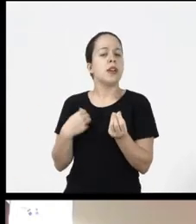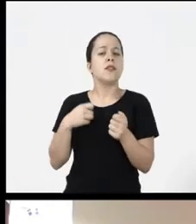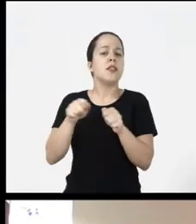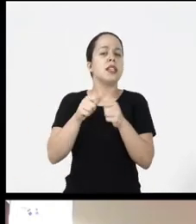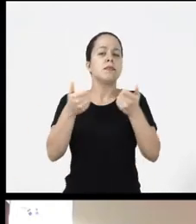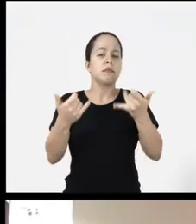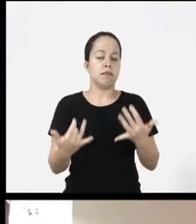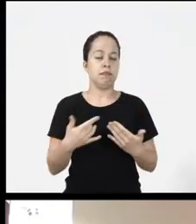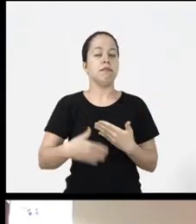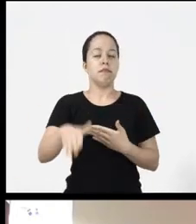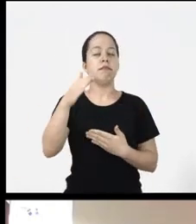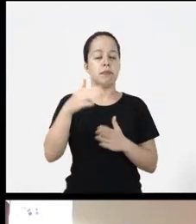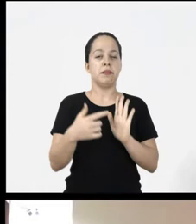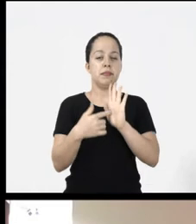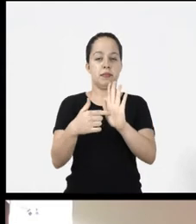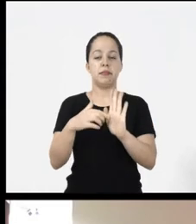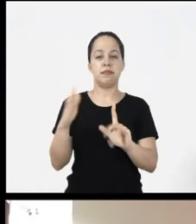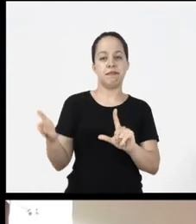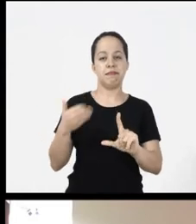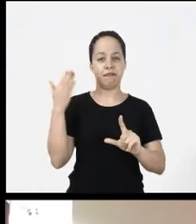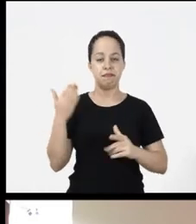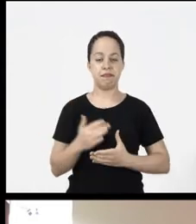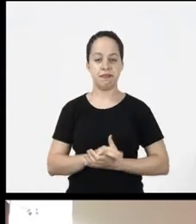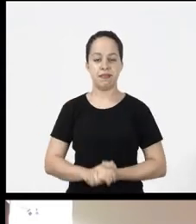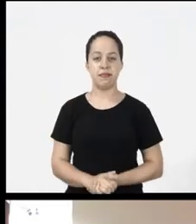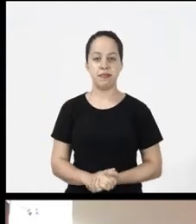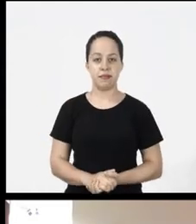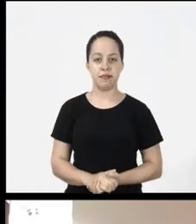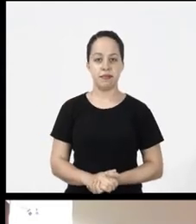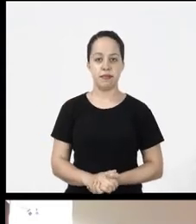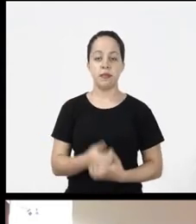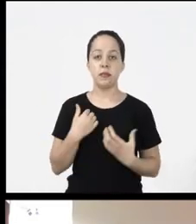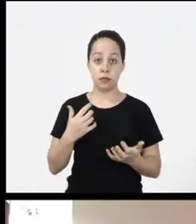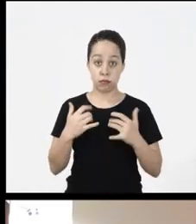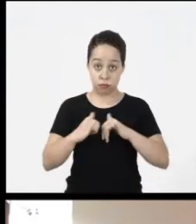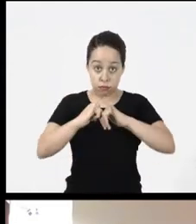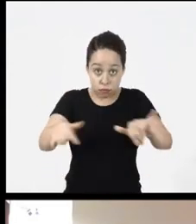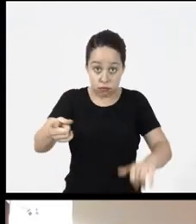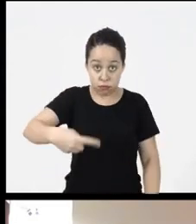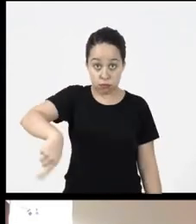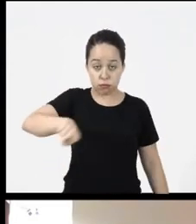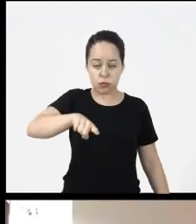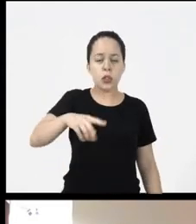show you there is a next slide that presents this but what I want telling you